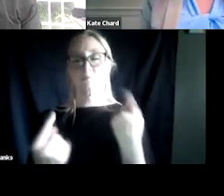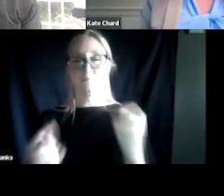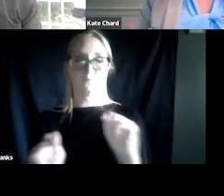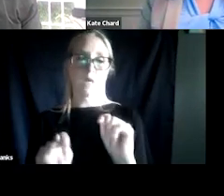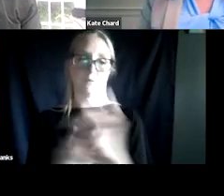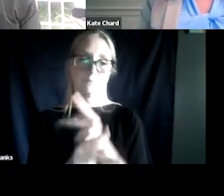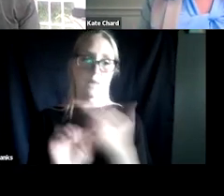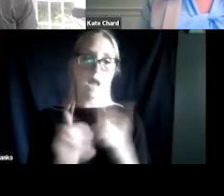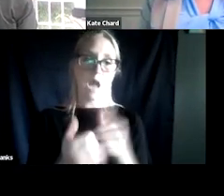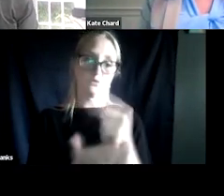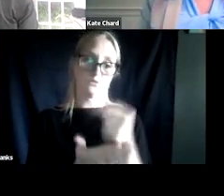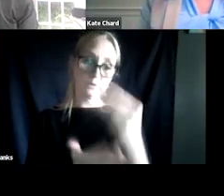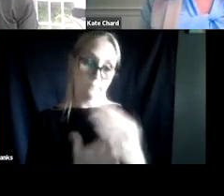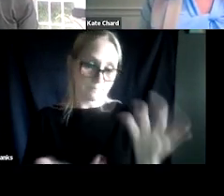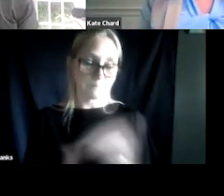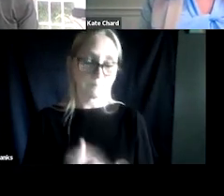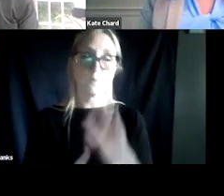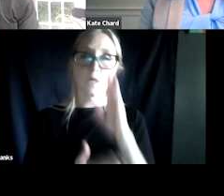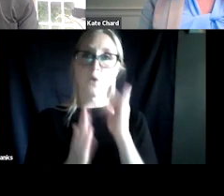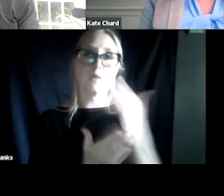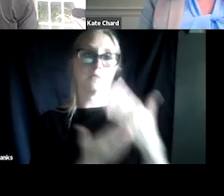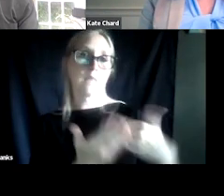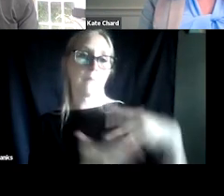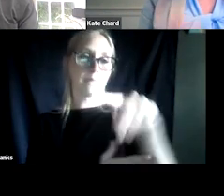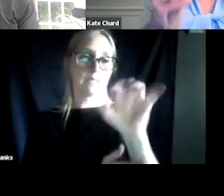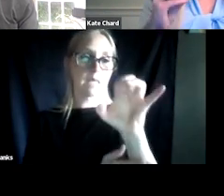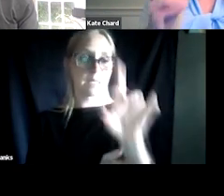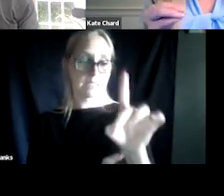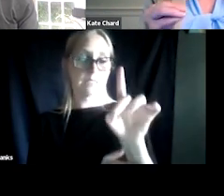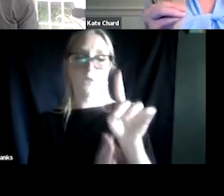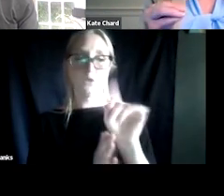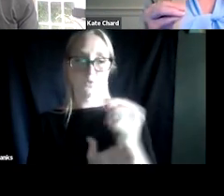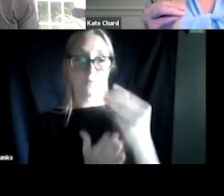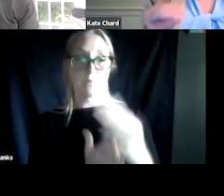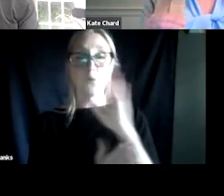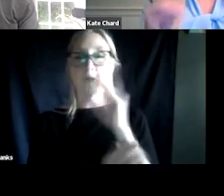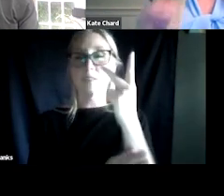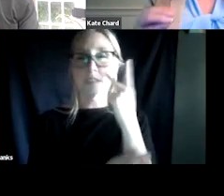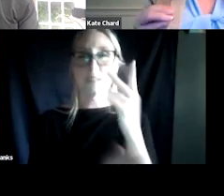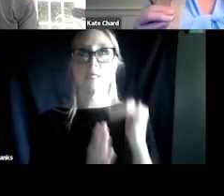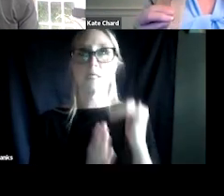that in some of the PTSD treatments, we see suicidal thought and intent